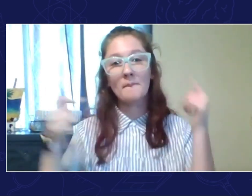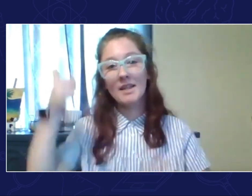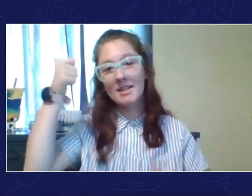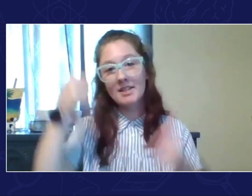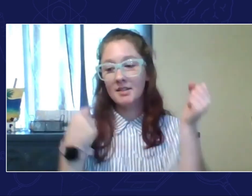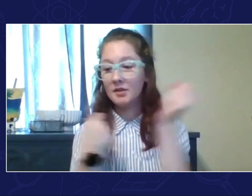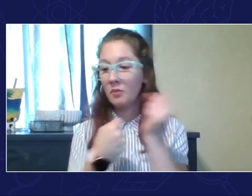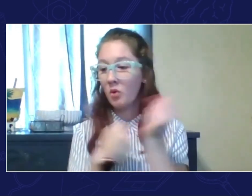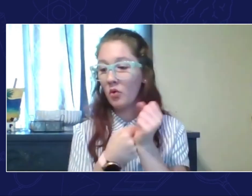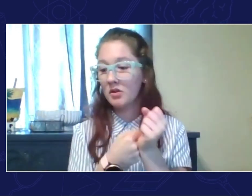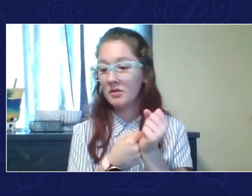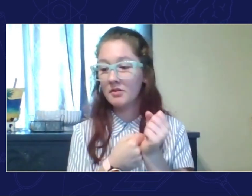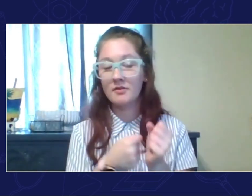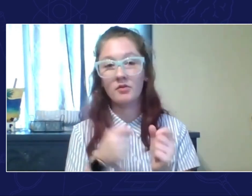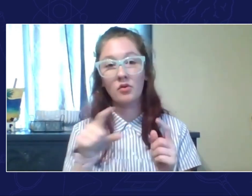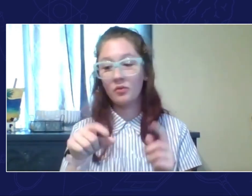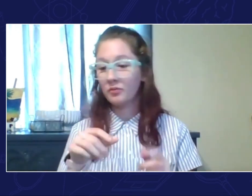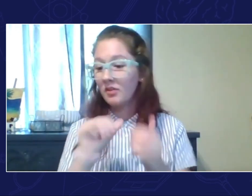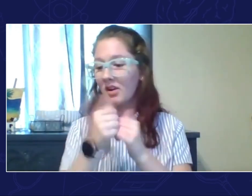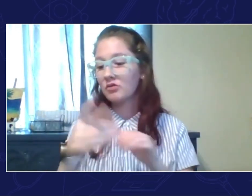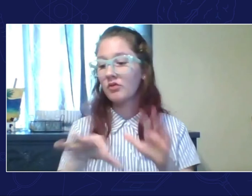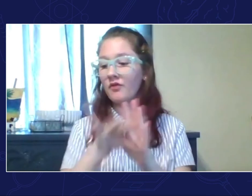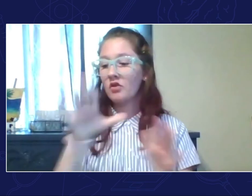Who was your biggest supporter, and how do you find